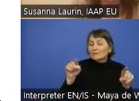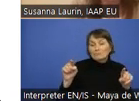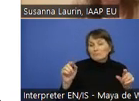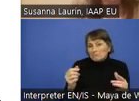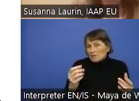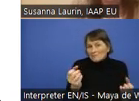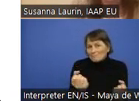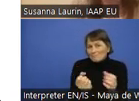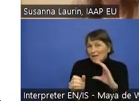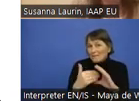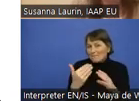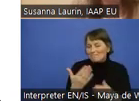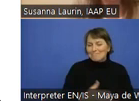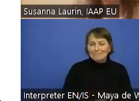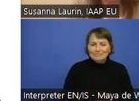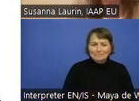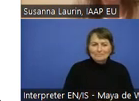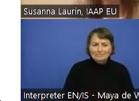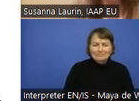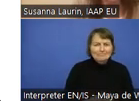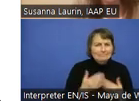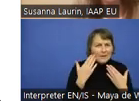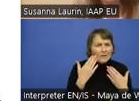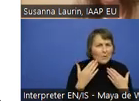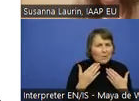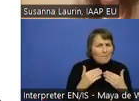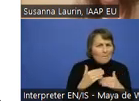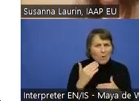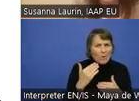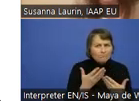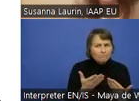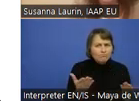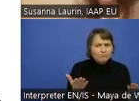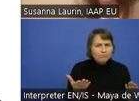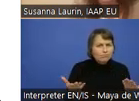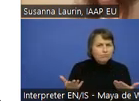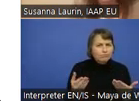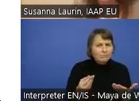And I don't know if we had more generic information that we wanted to share today.